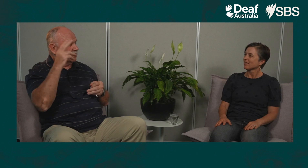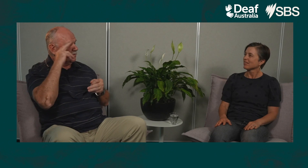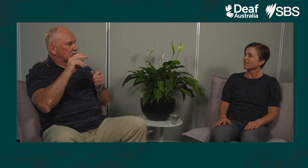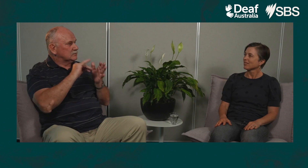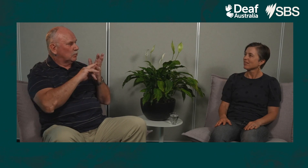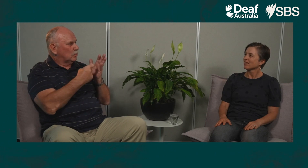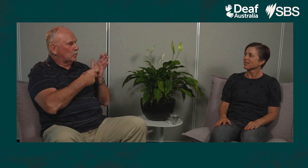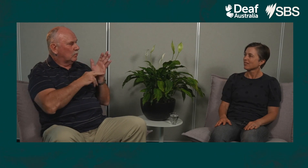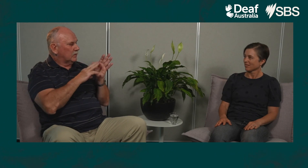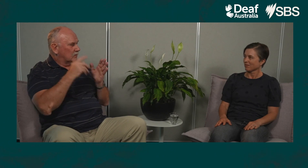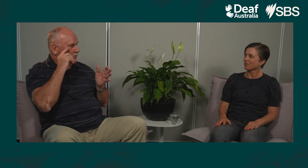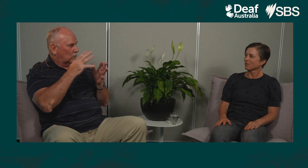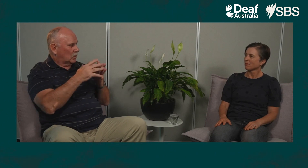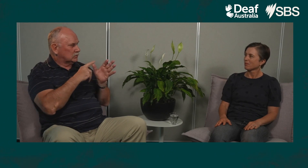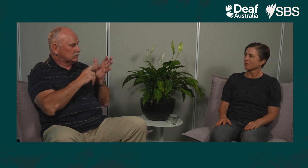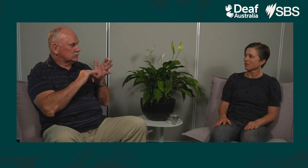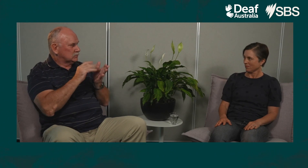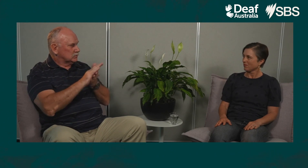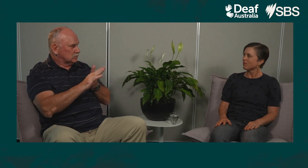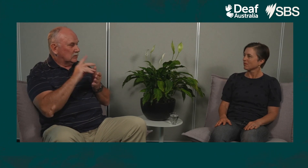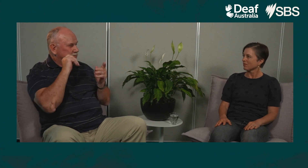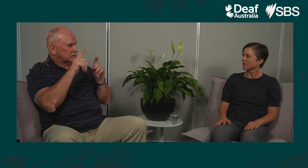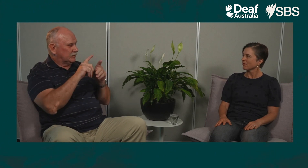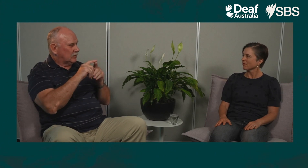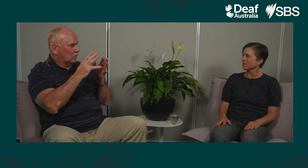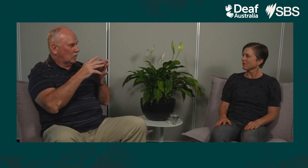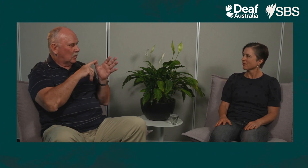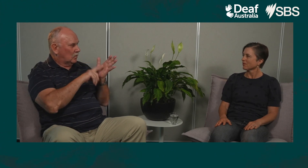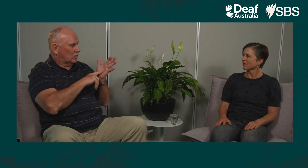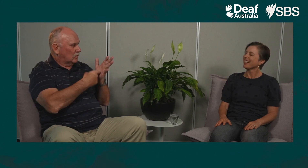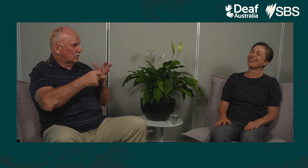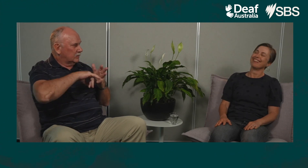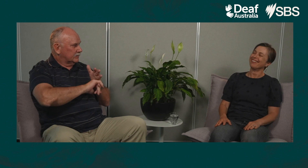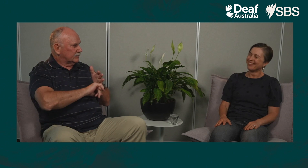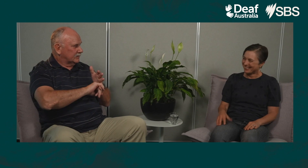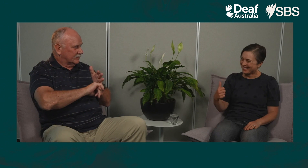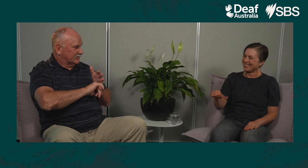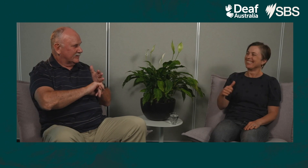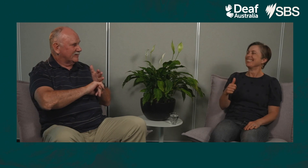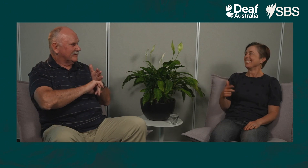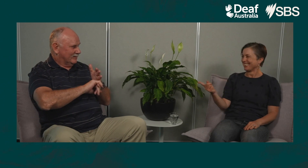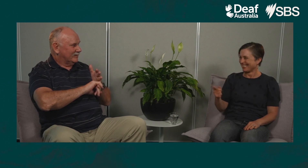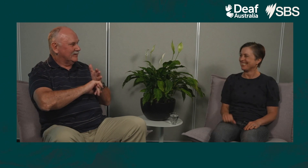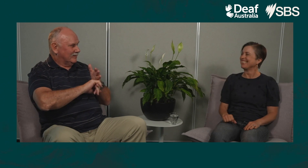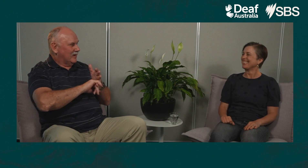which referred to Julian Walsh because his surname looked similar to the word Walrus.